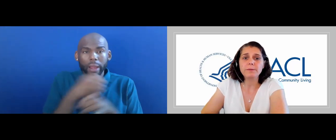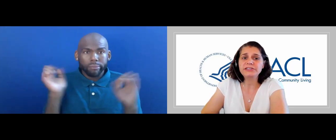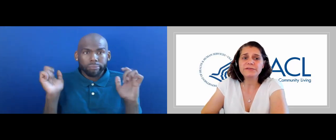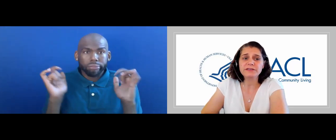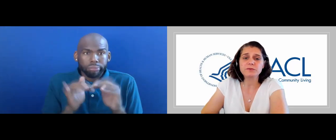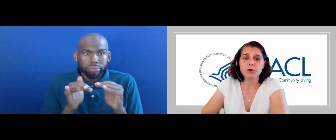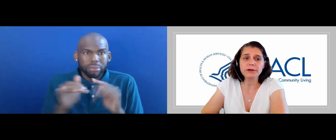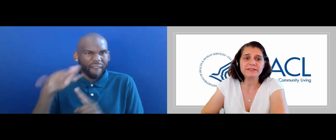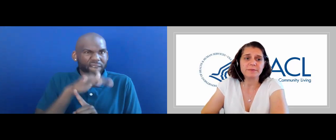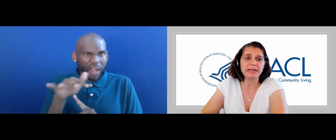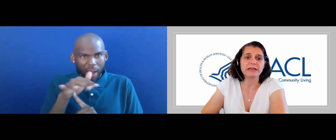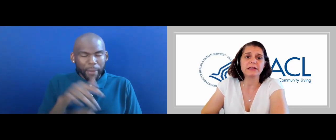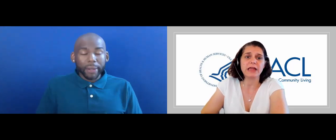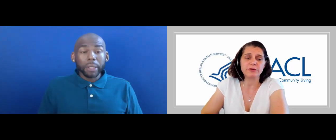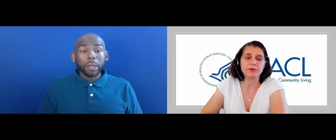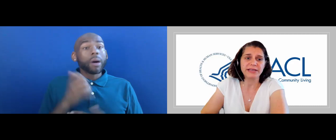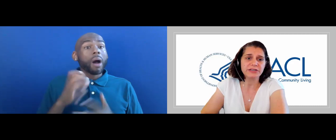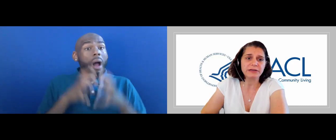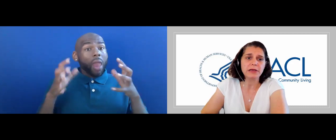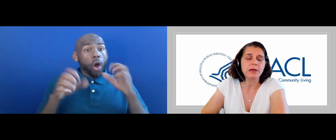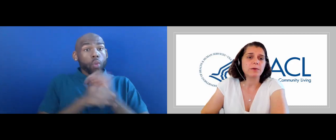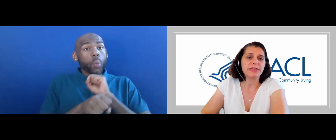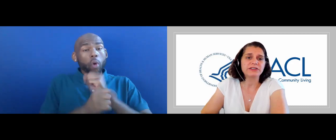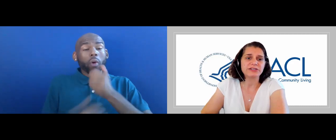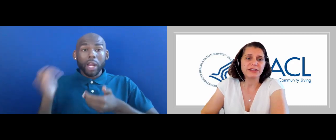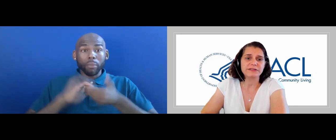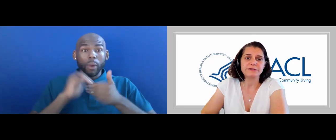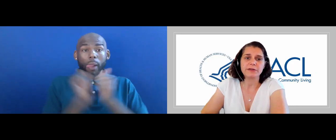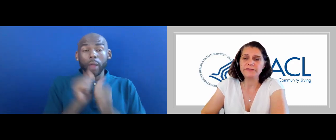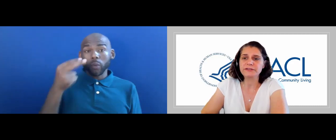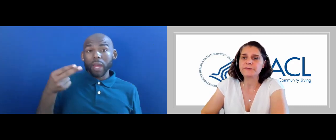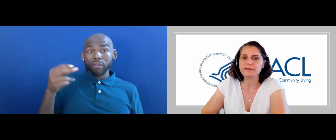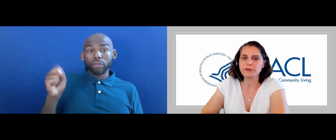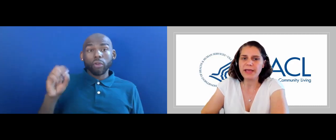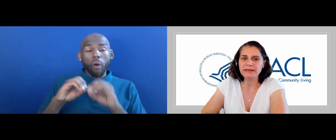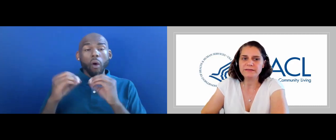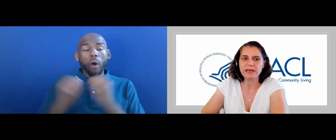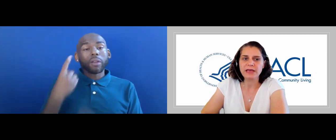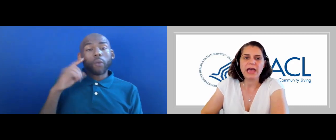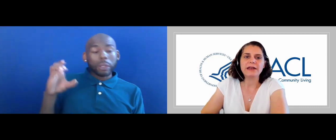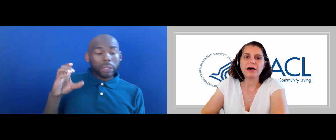MUCH OF THIS WORK HAS BEEN IN COLLABORATION WITH HHS OFFICE FOR CIVIL RIGHTS AND OTHER